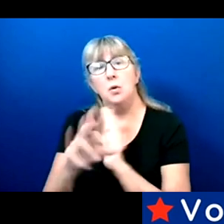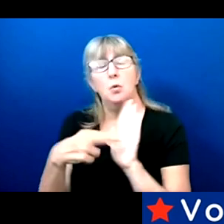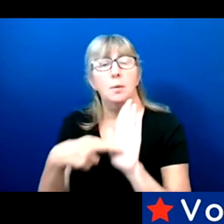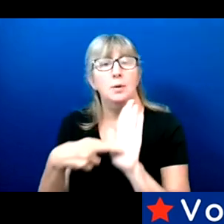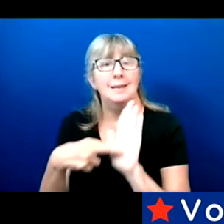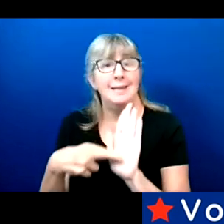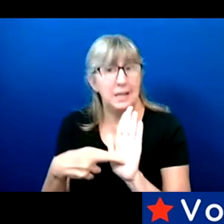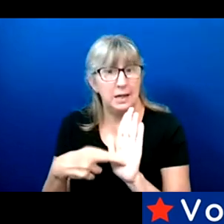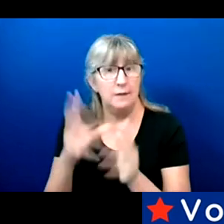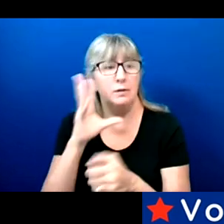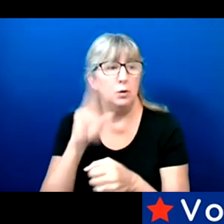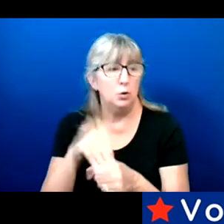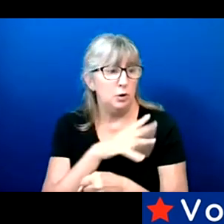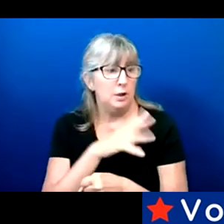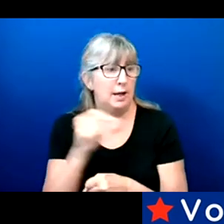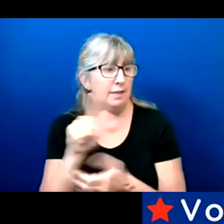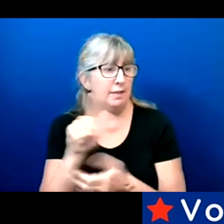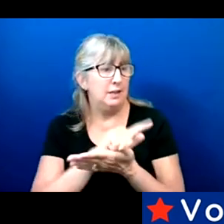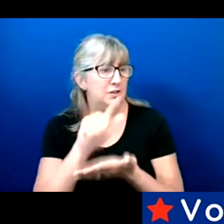And of course there's the federal legislation.